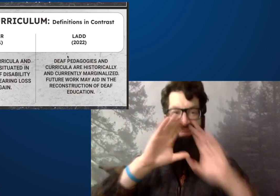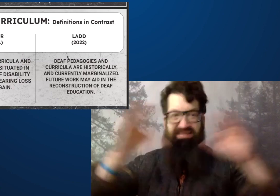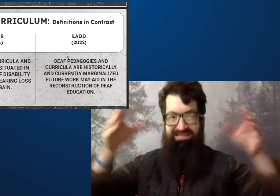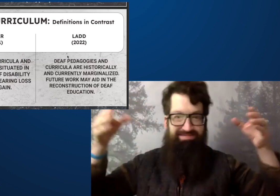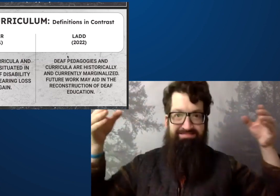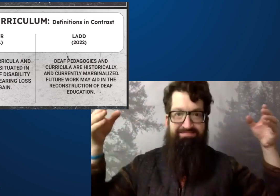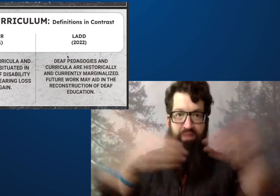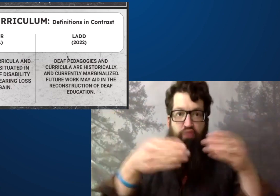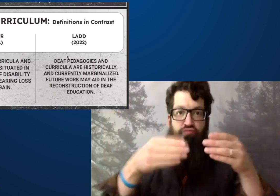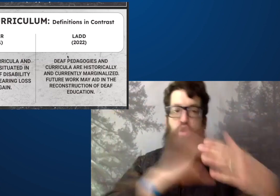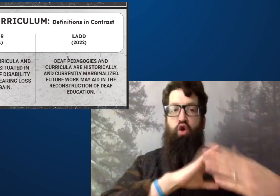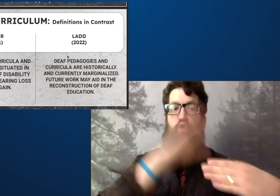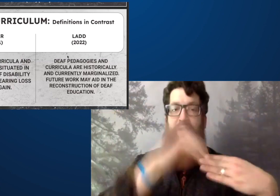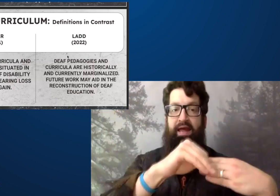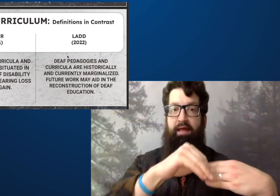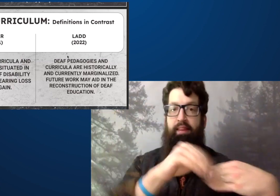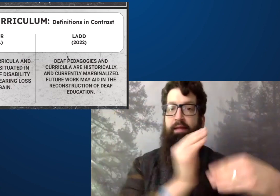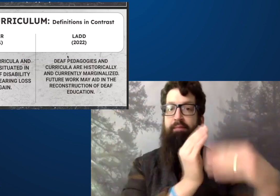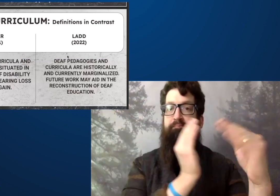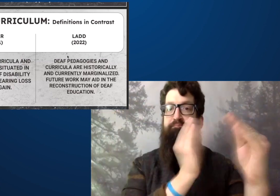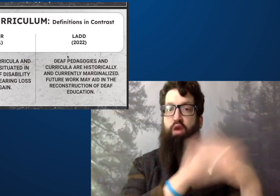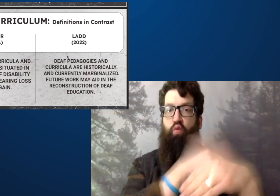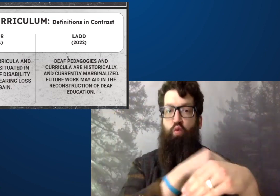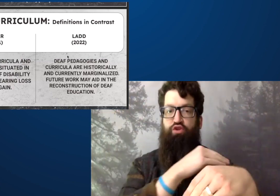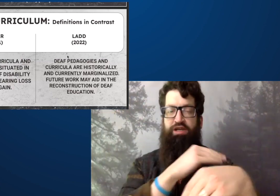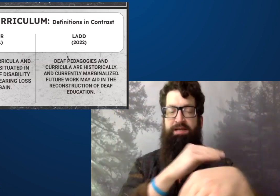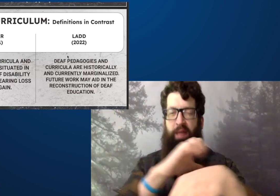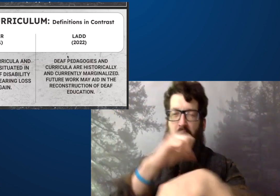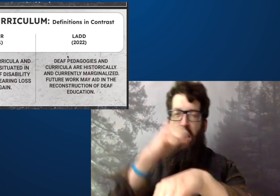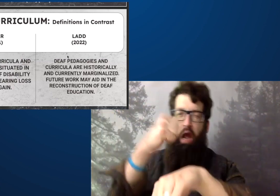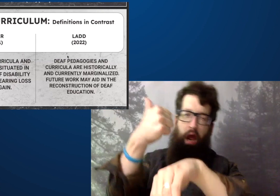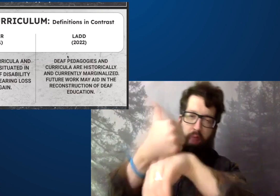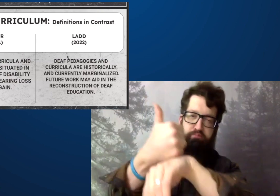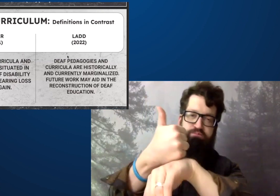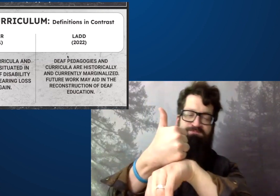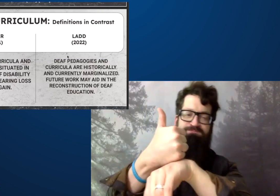Skyer wrote that death centric curricula